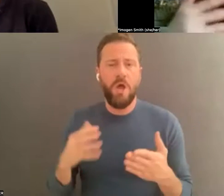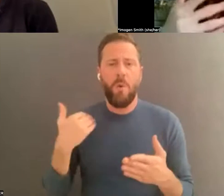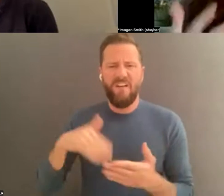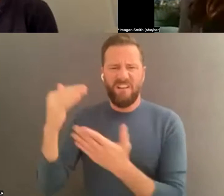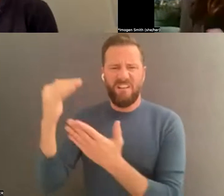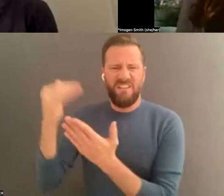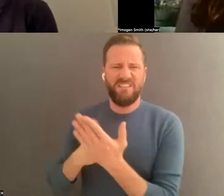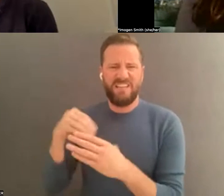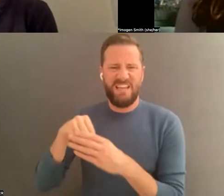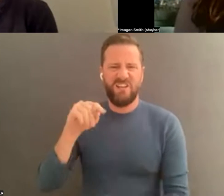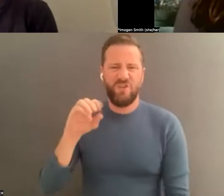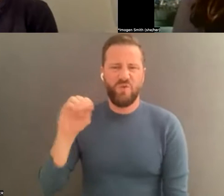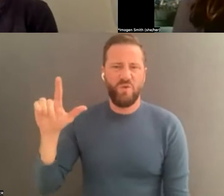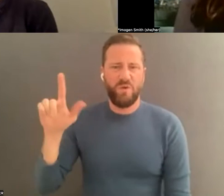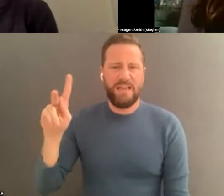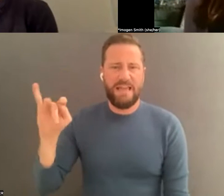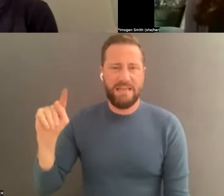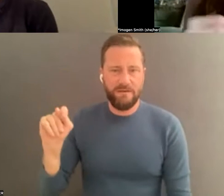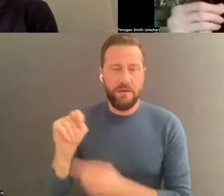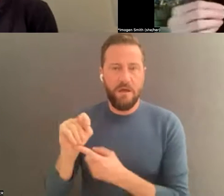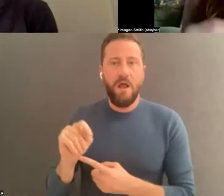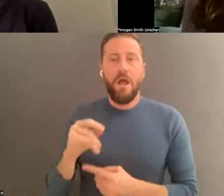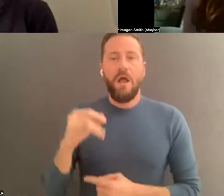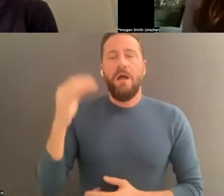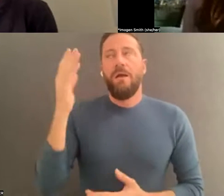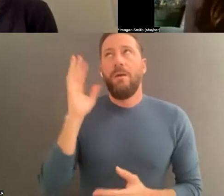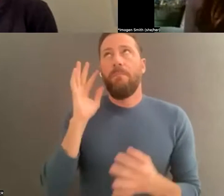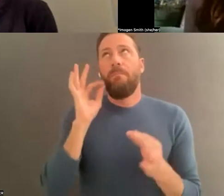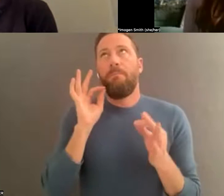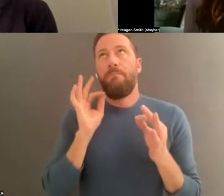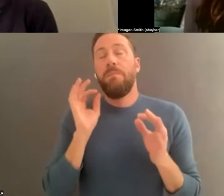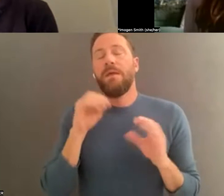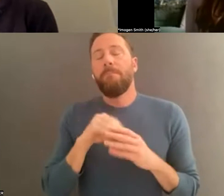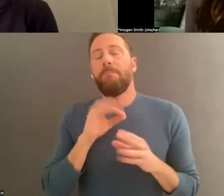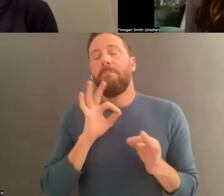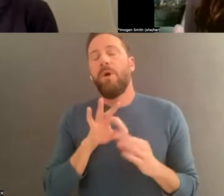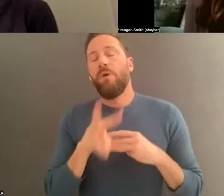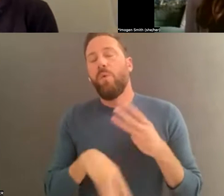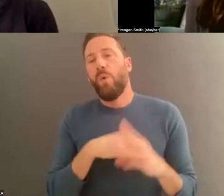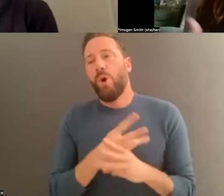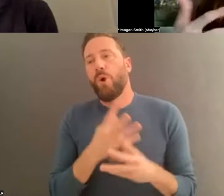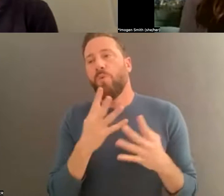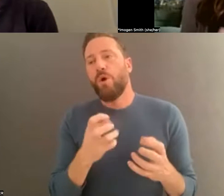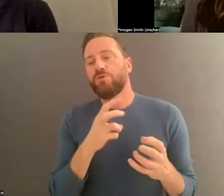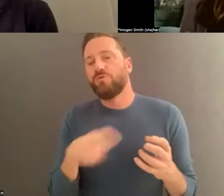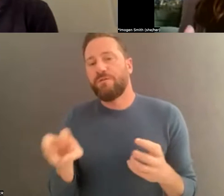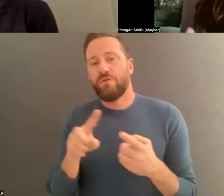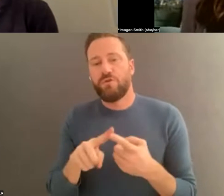your tapes transferred to preservation quality digital files, which are these